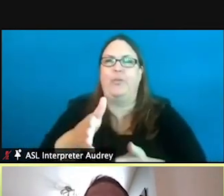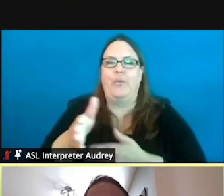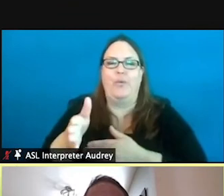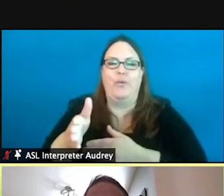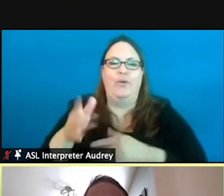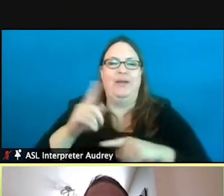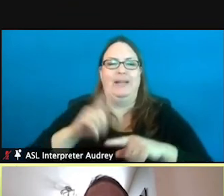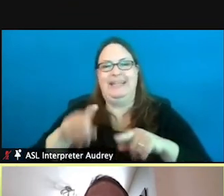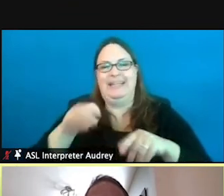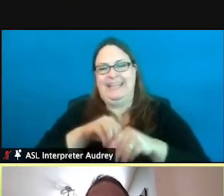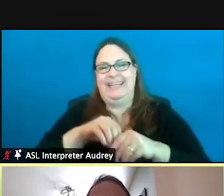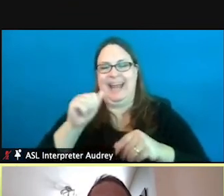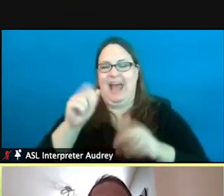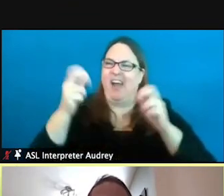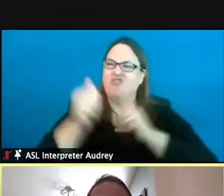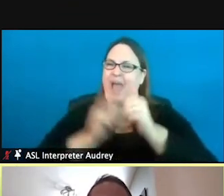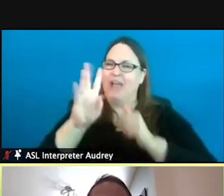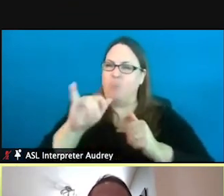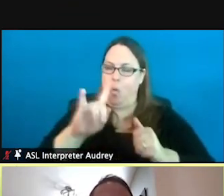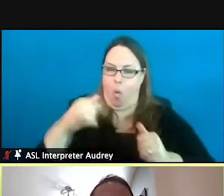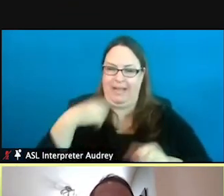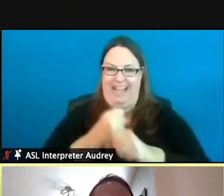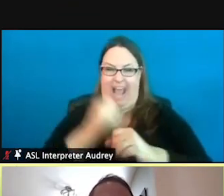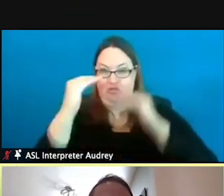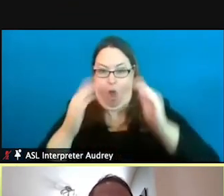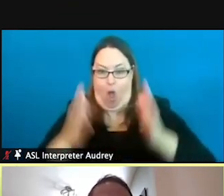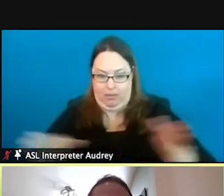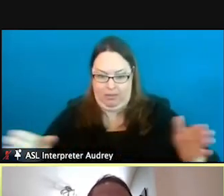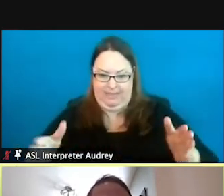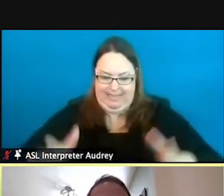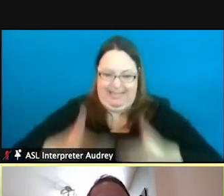or right into a raceway where we can get the adults and then get the gametes from them,